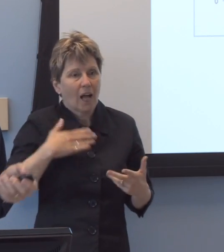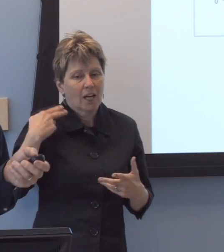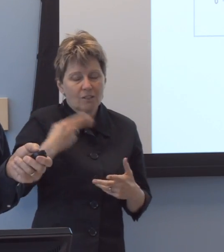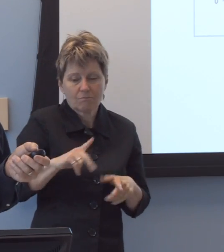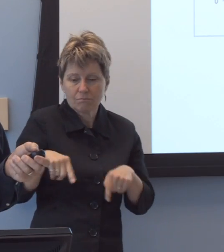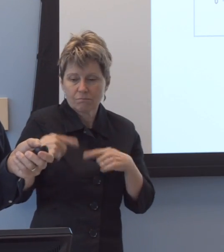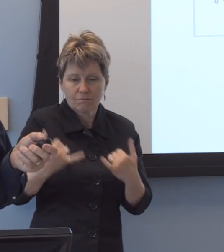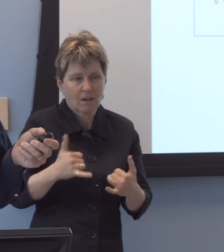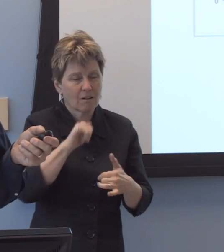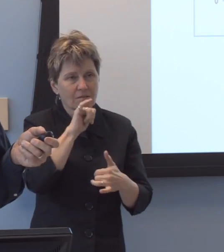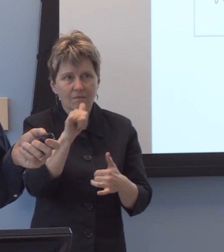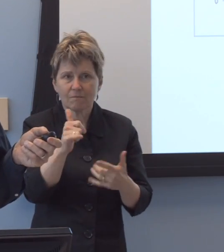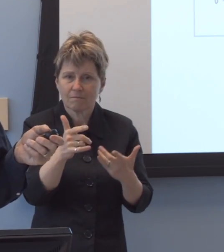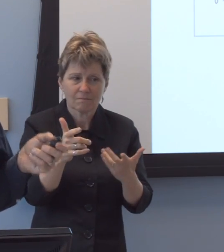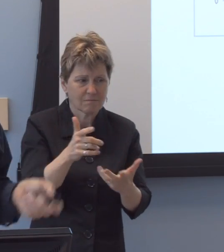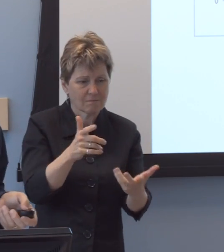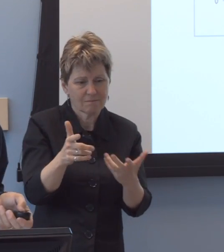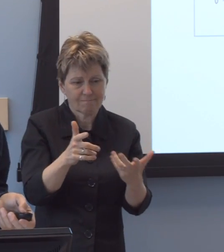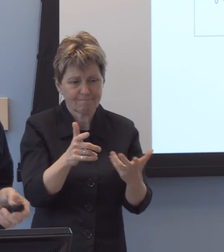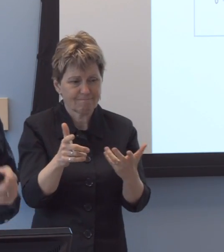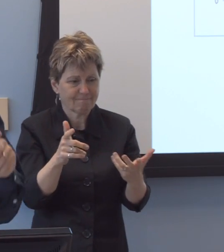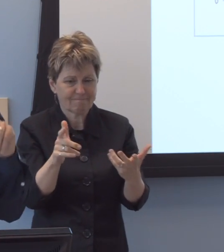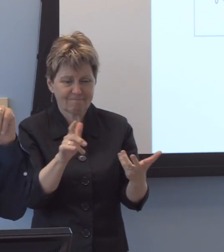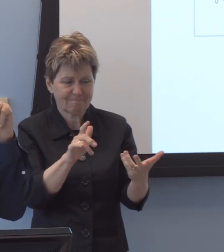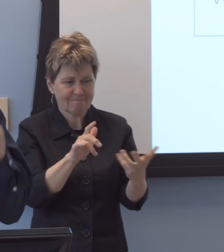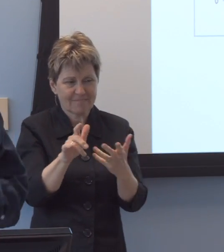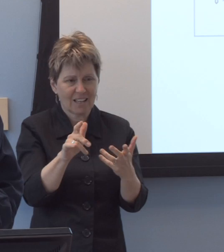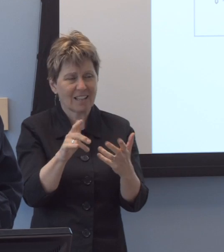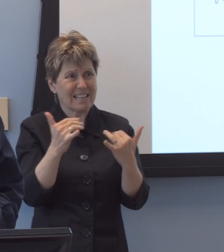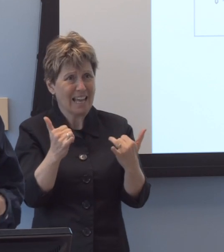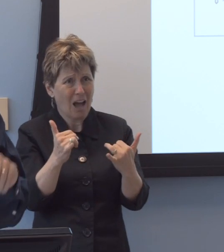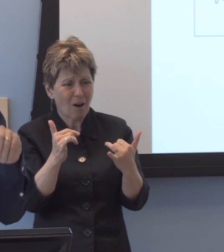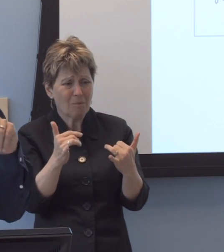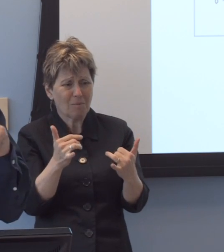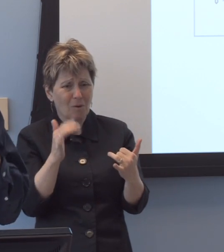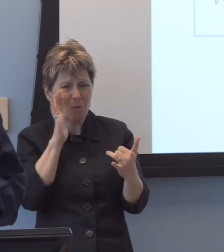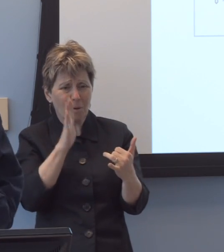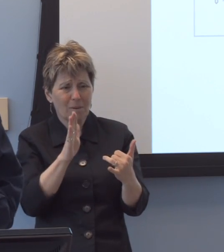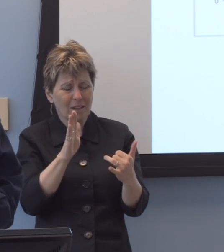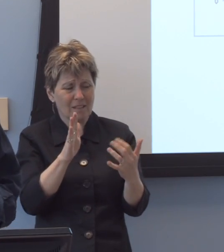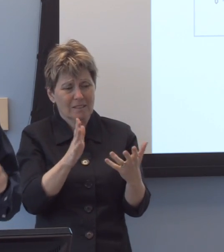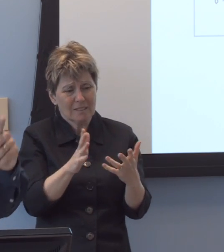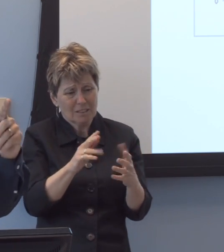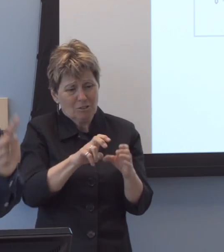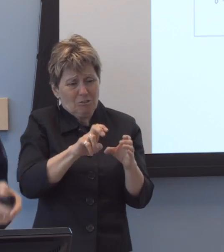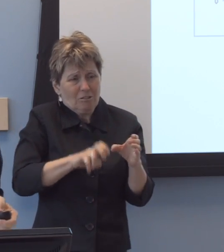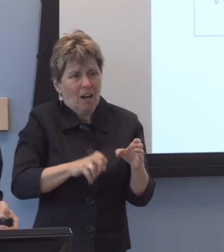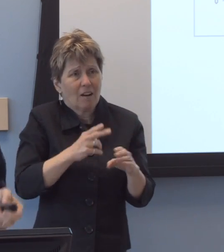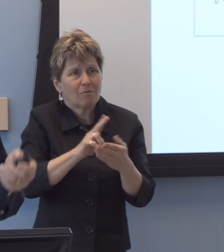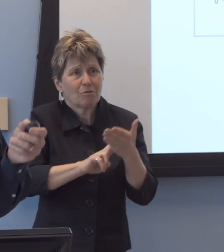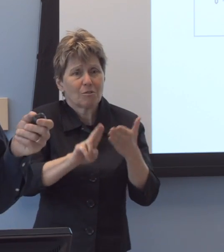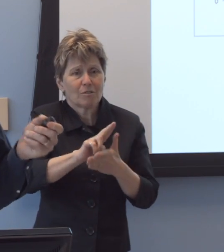"Um, and-and I'm about to be withdrawn or dropped "from the university. "I've been on probation. "What can I do?"